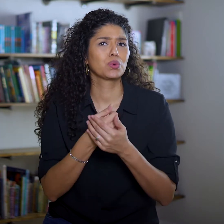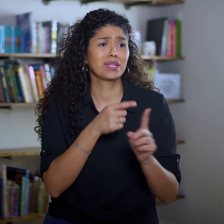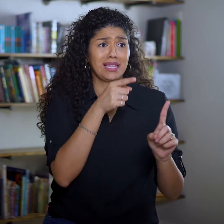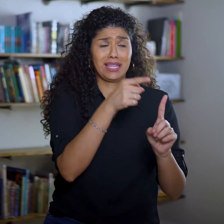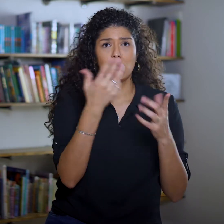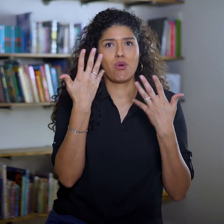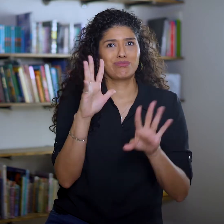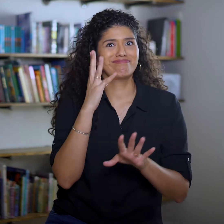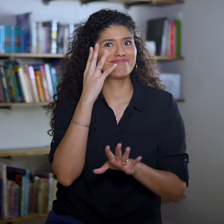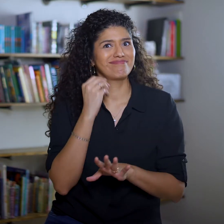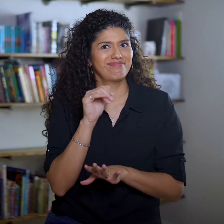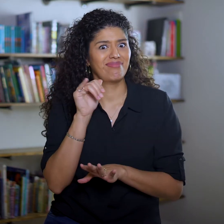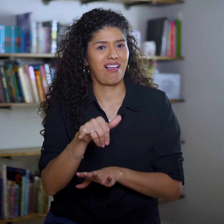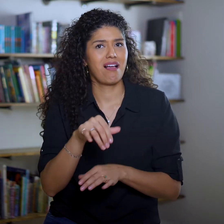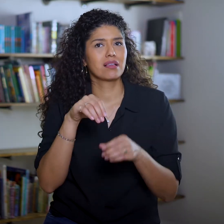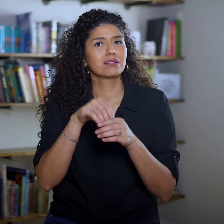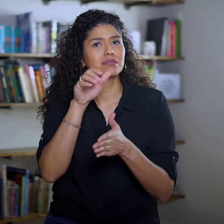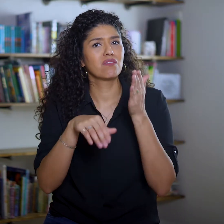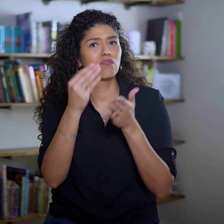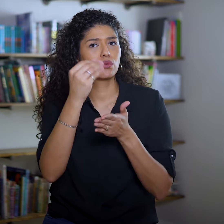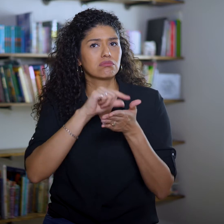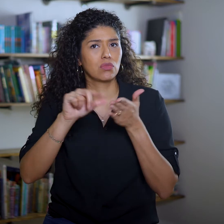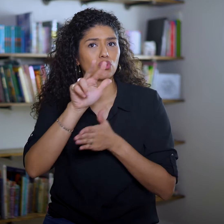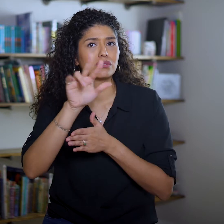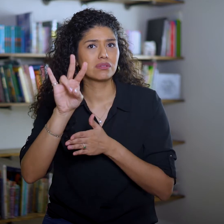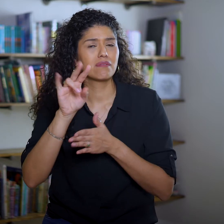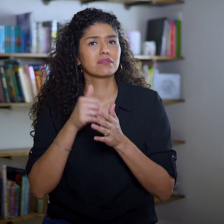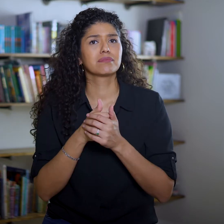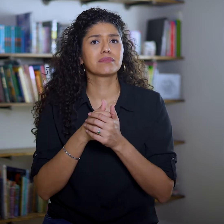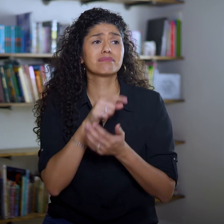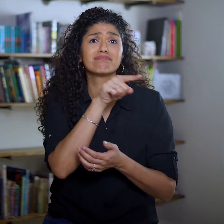Saul experienced this earlier in 14:37.